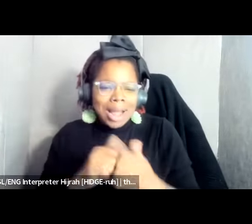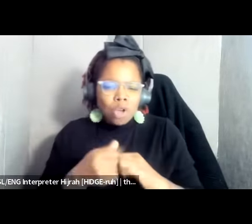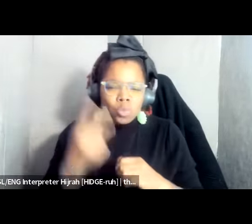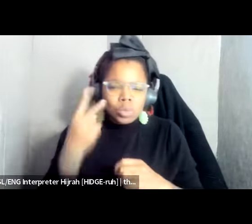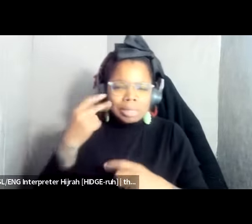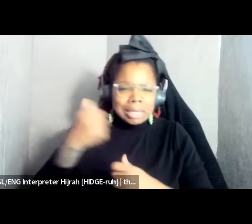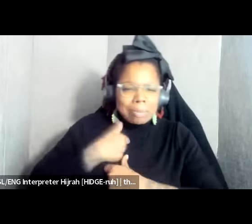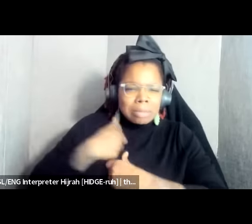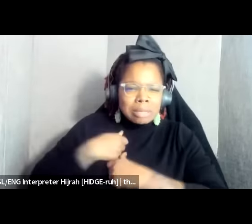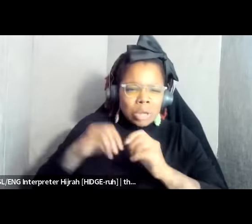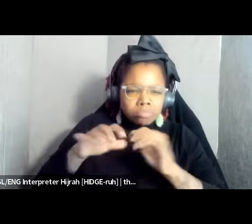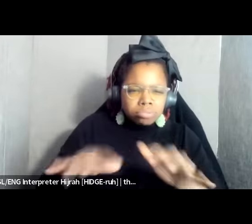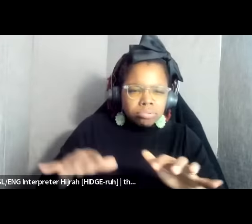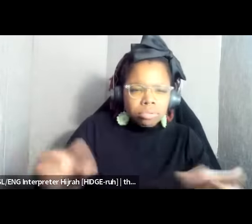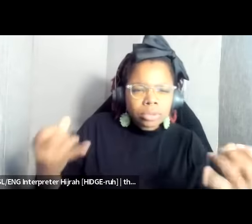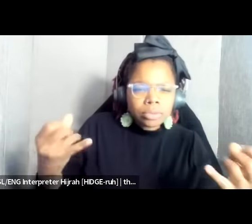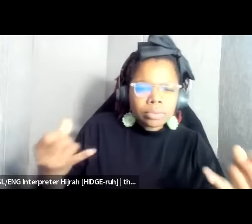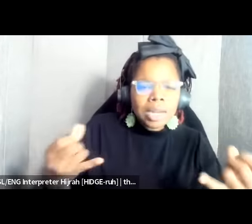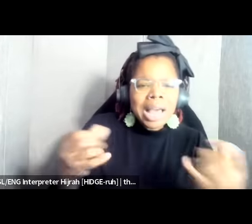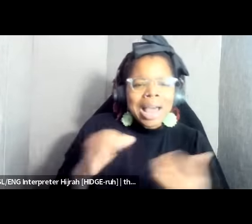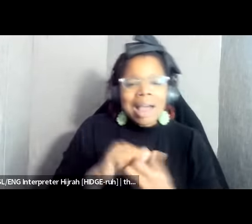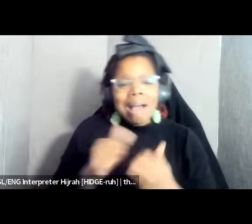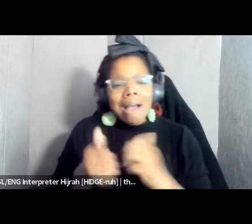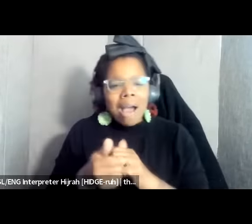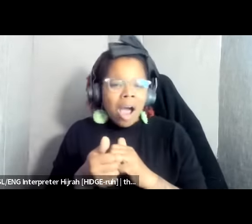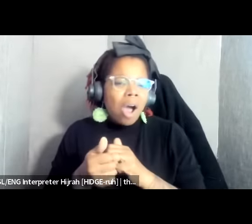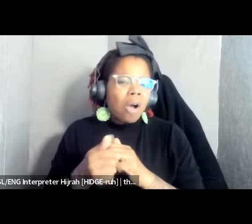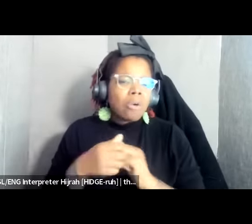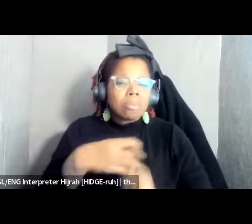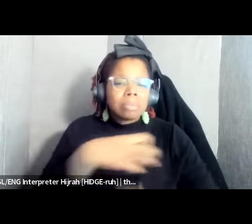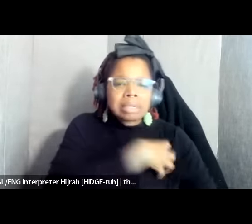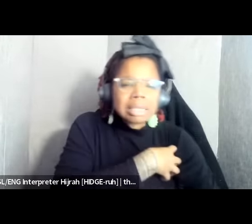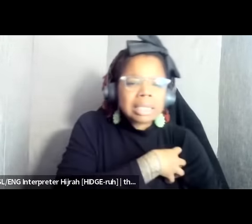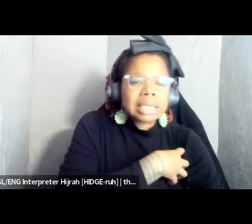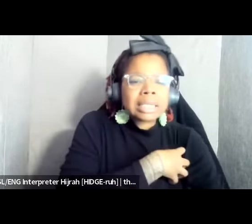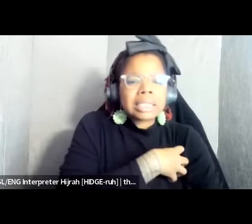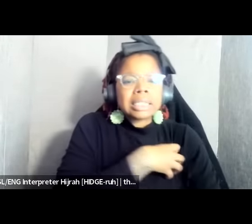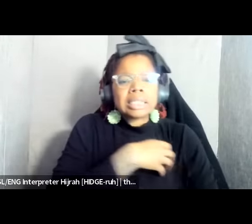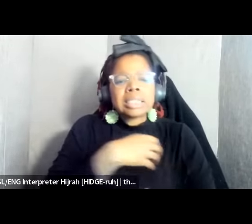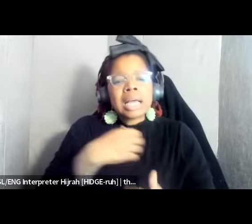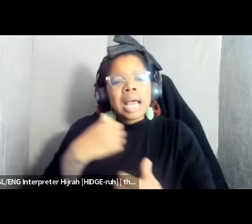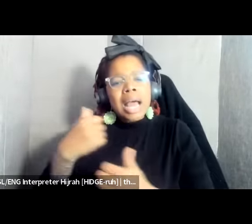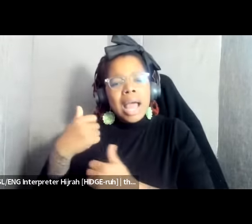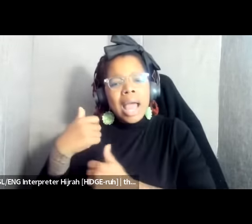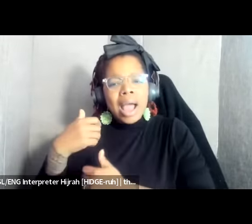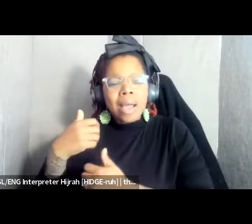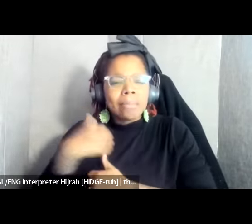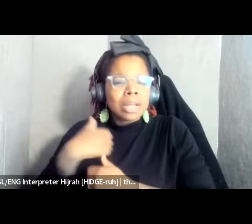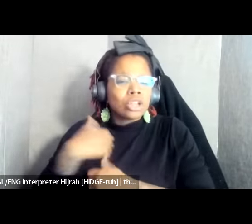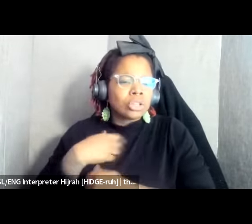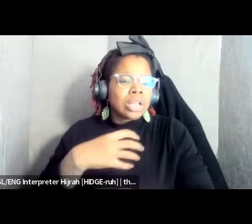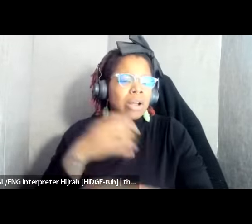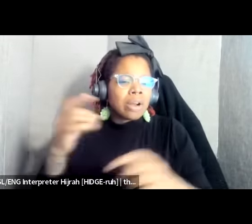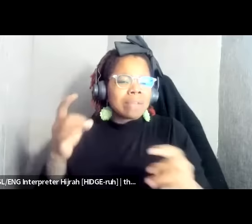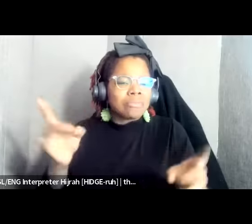time the ways in which uh police and militarized police violence uh becomes a topic of conversation